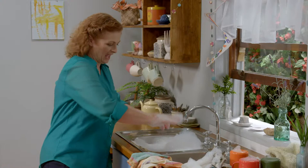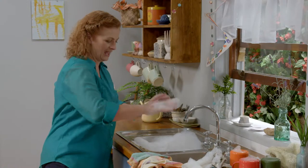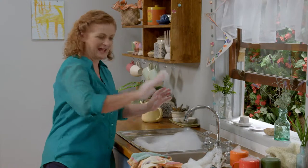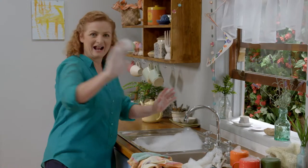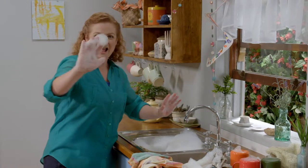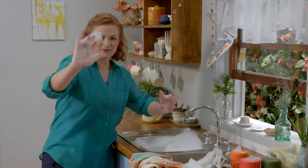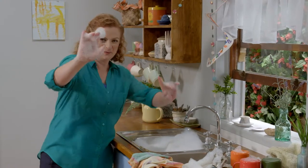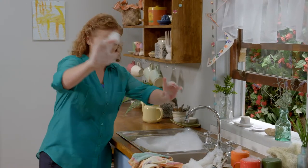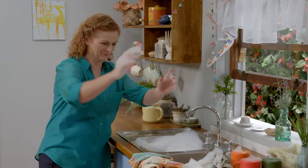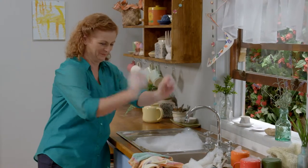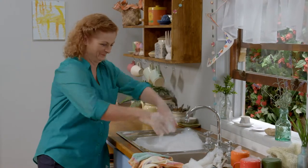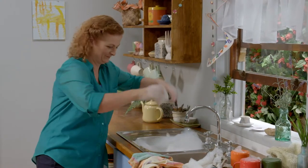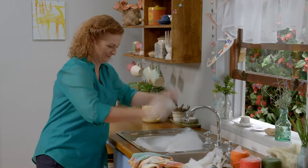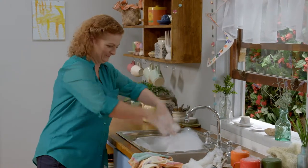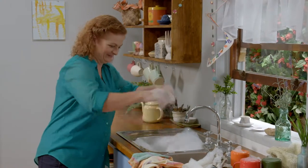Oh, hello! Hold on.